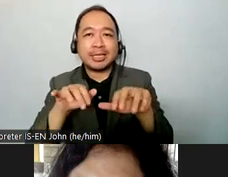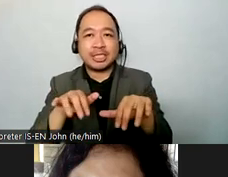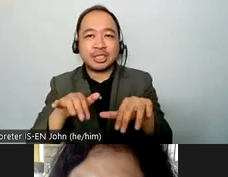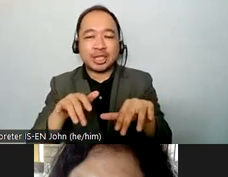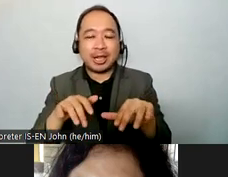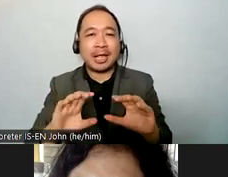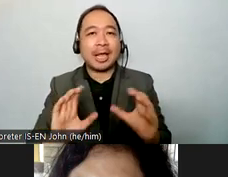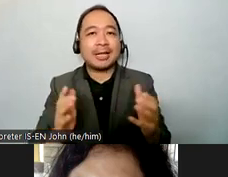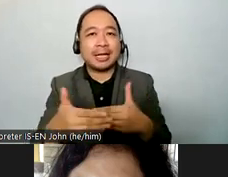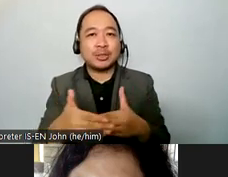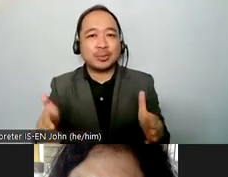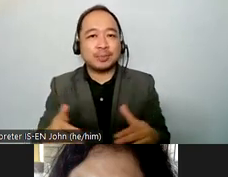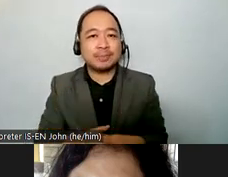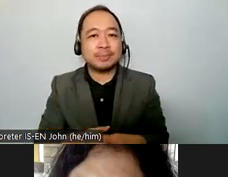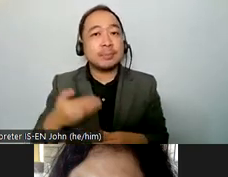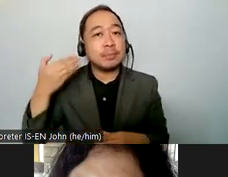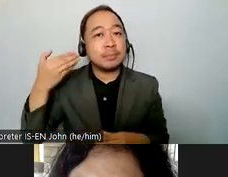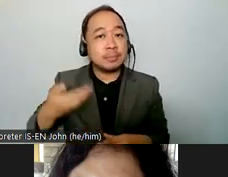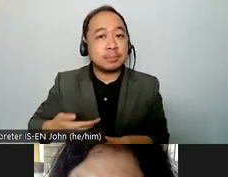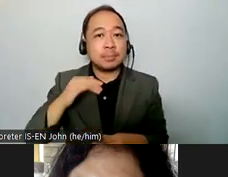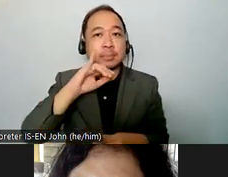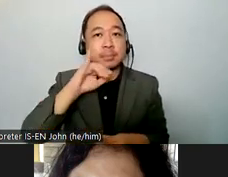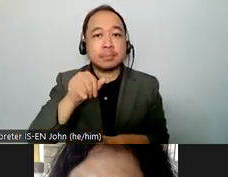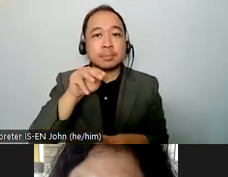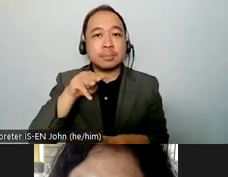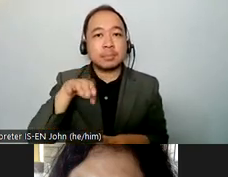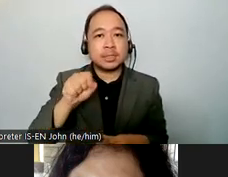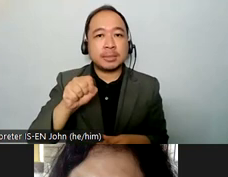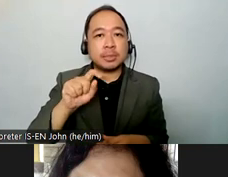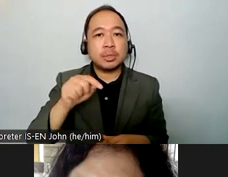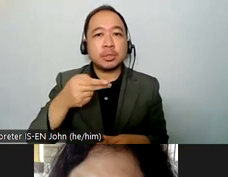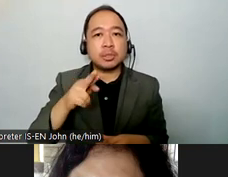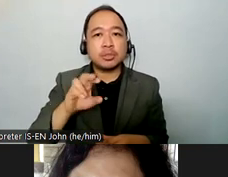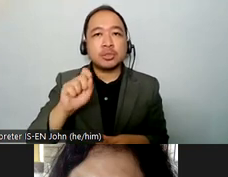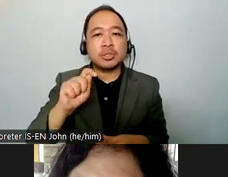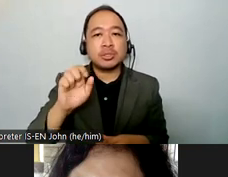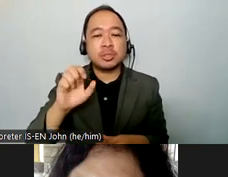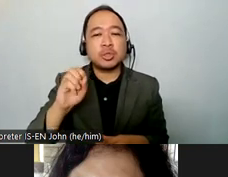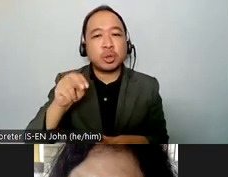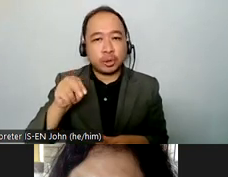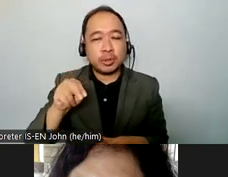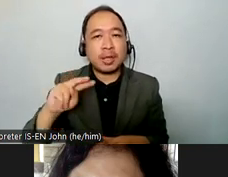president for global strategy and development at g3 ict the global initiative for inclusive icts